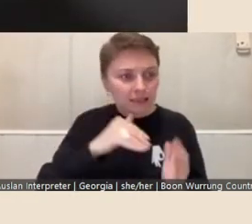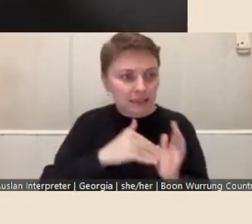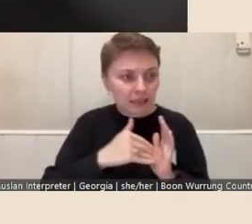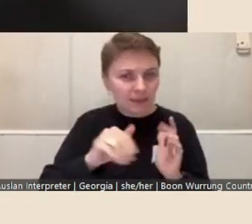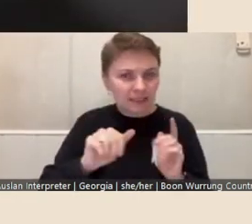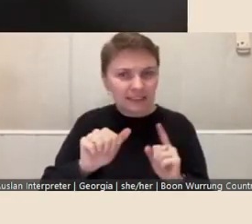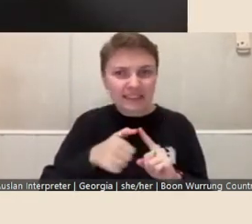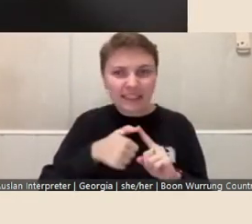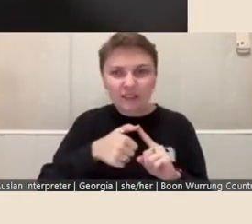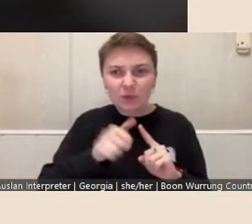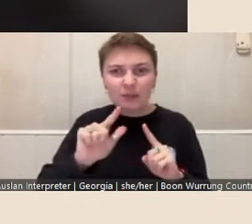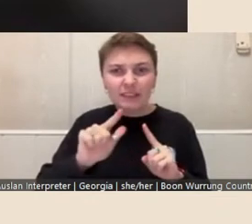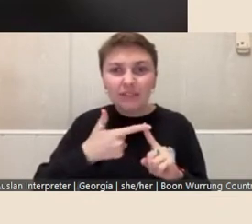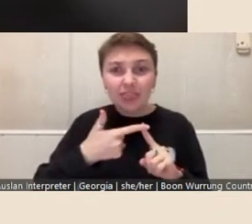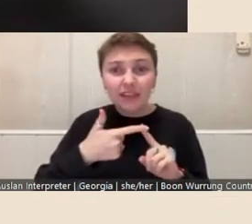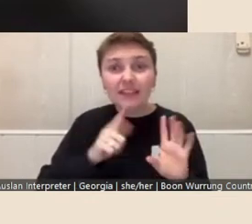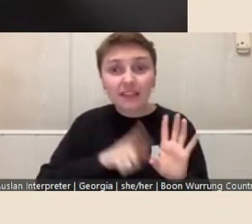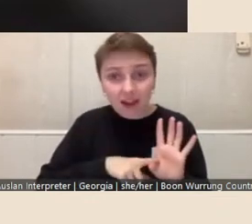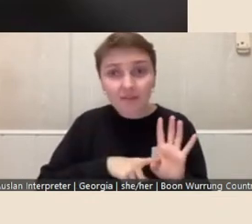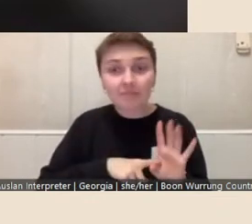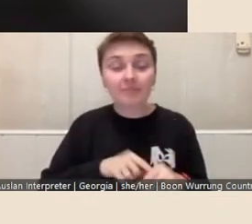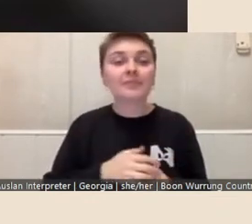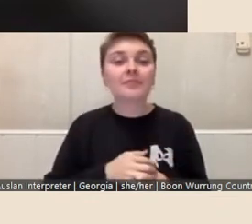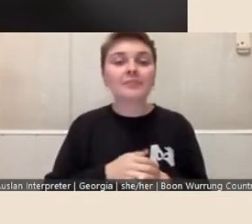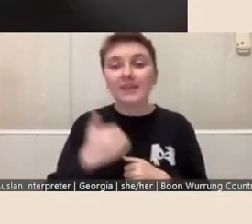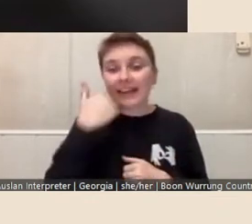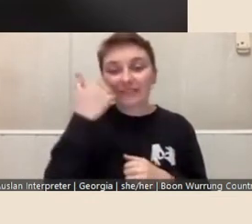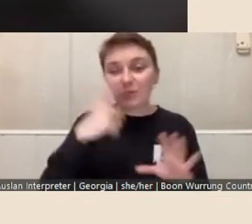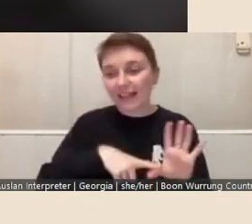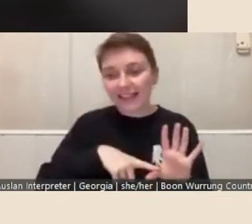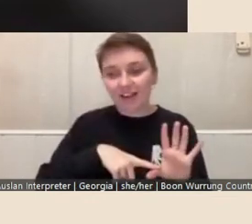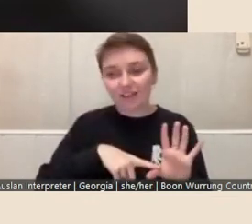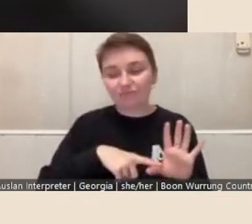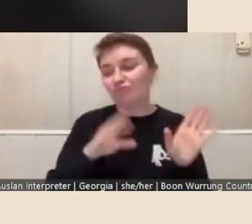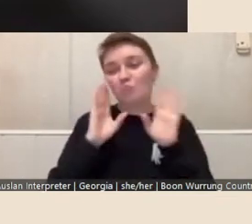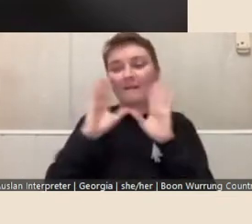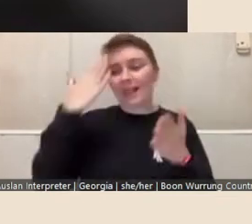and every year it's a, it's a wonderful experience for us as i'm sure it is for,